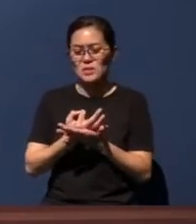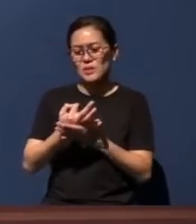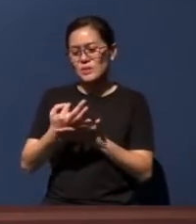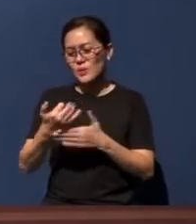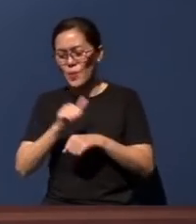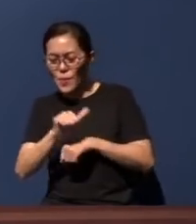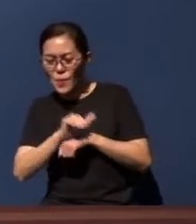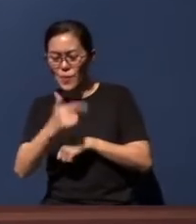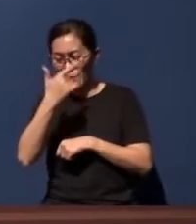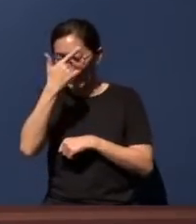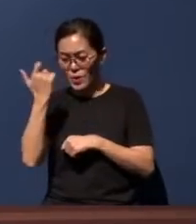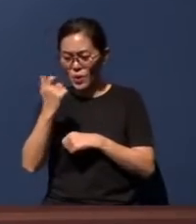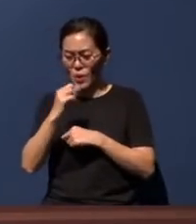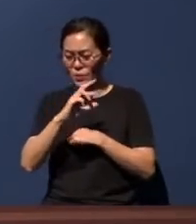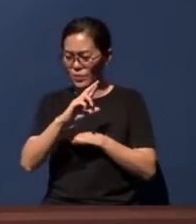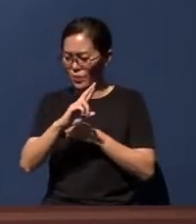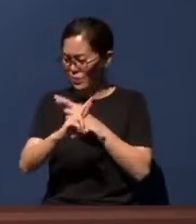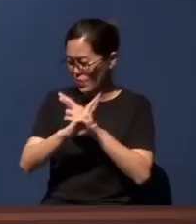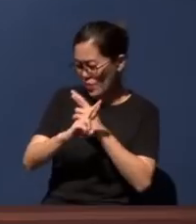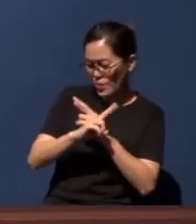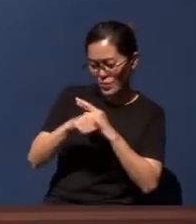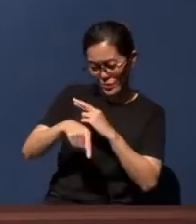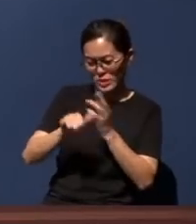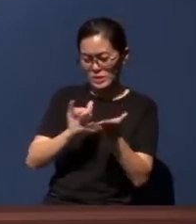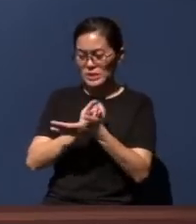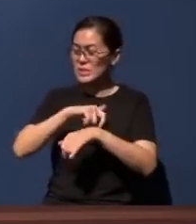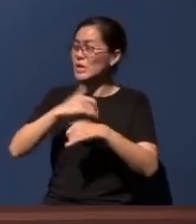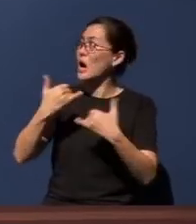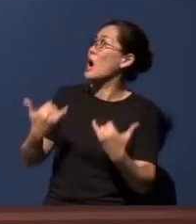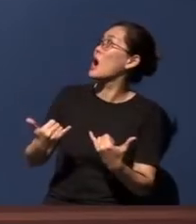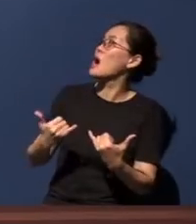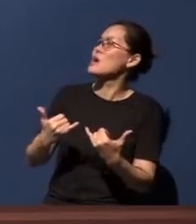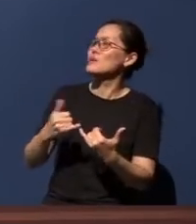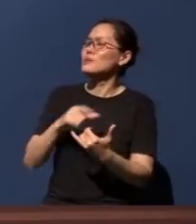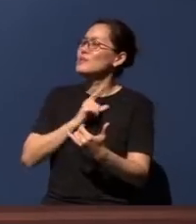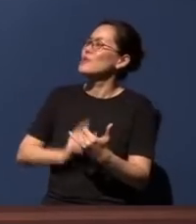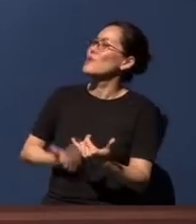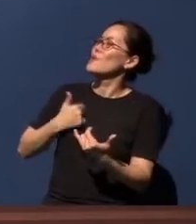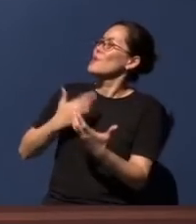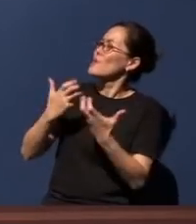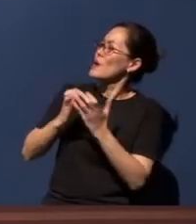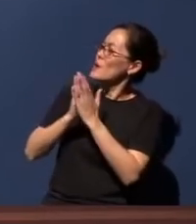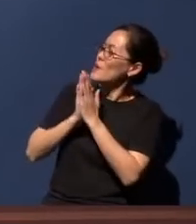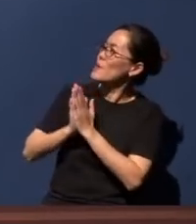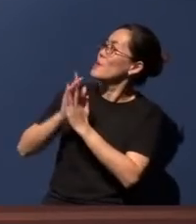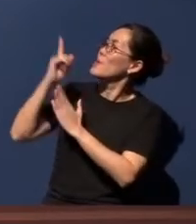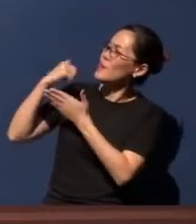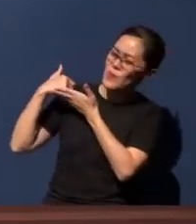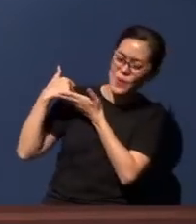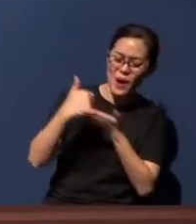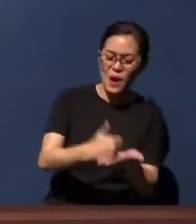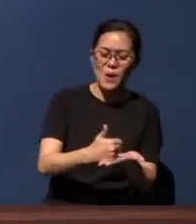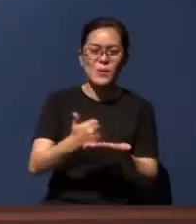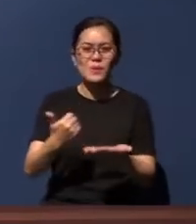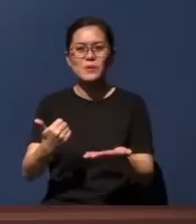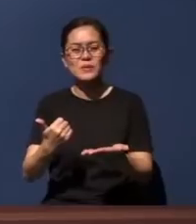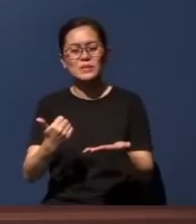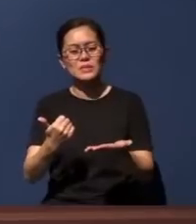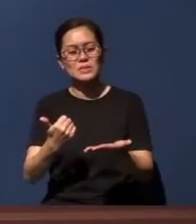of the restrictions of this period. Oh Lord, we want to pray that You will help in a very tangible,